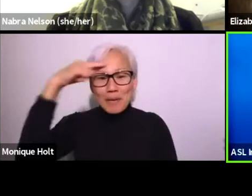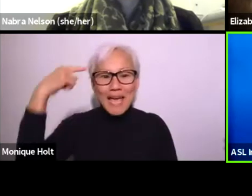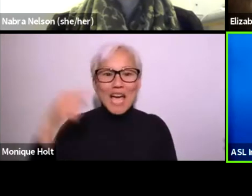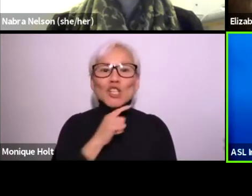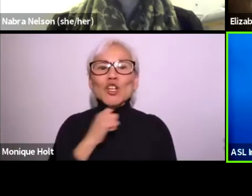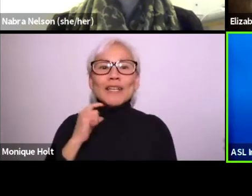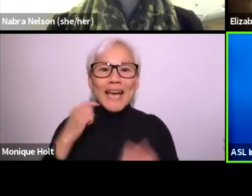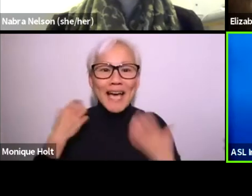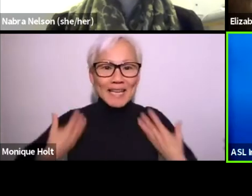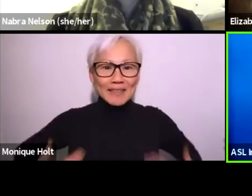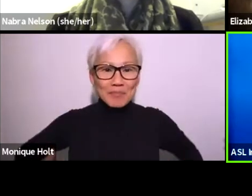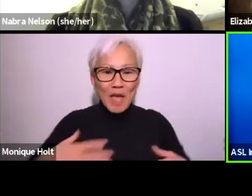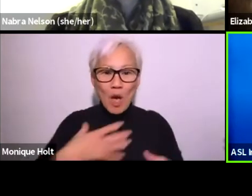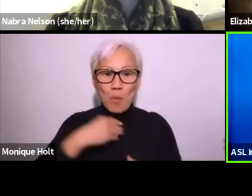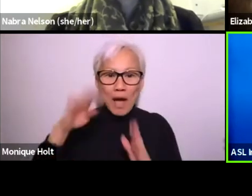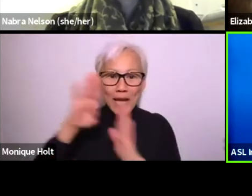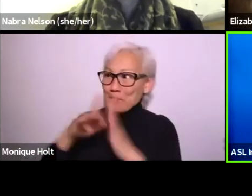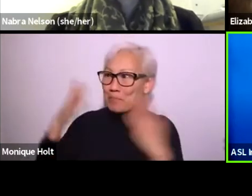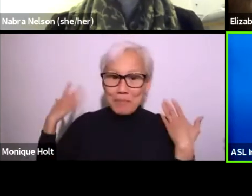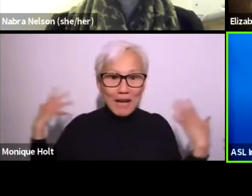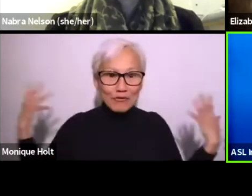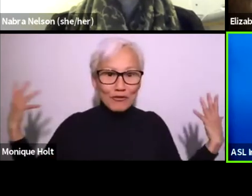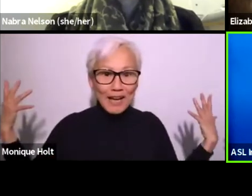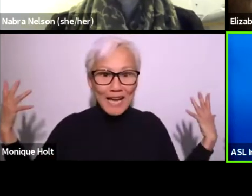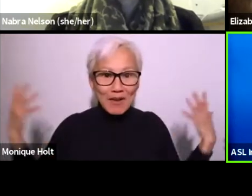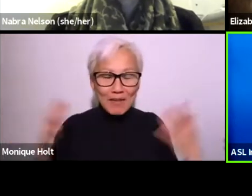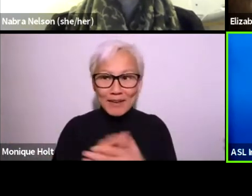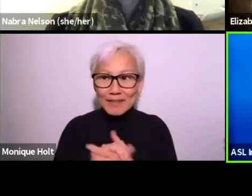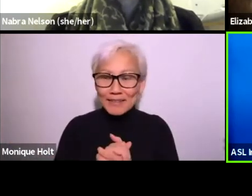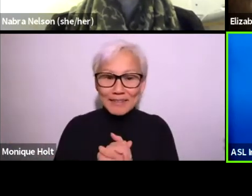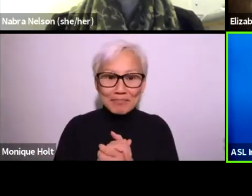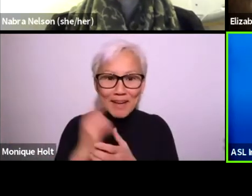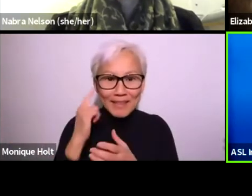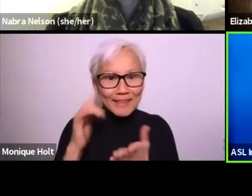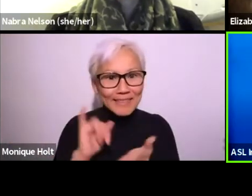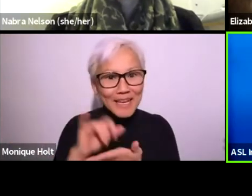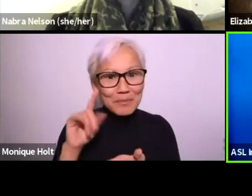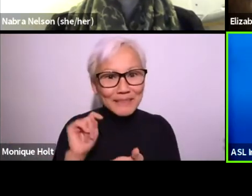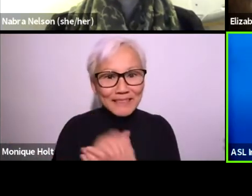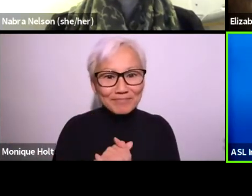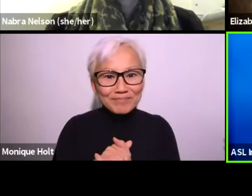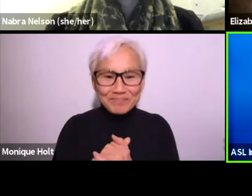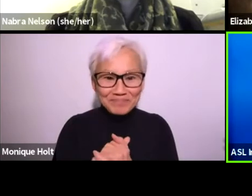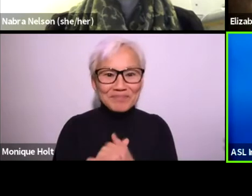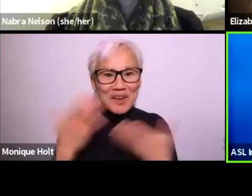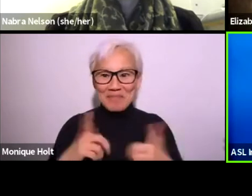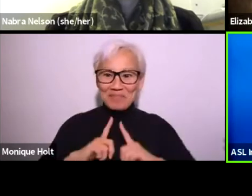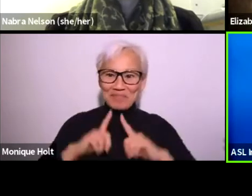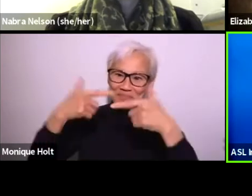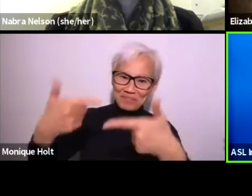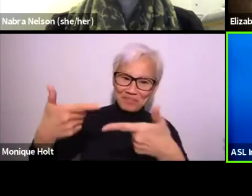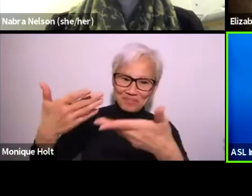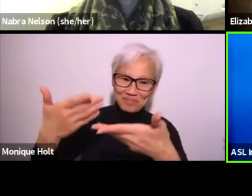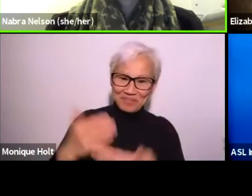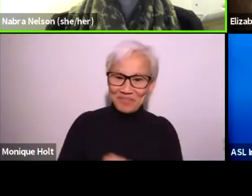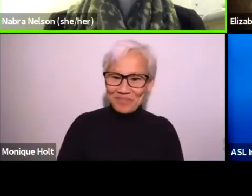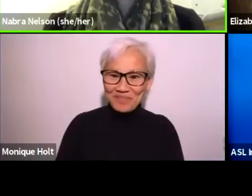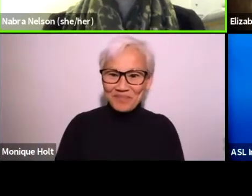reading glasses with black, a black turtleneck, white background, you know, and I think that's about it.